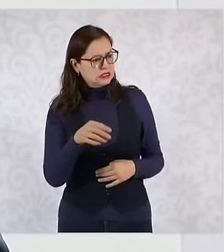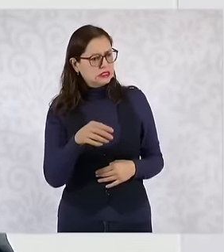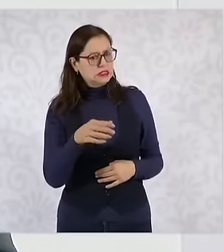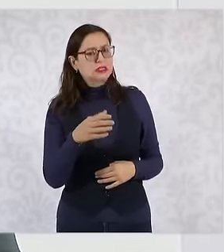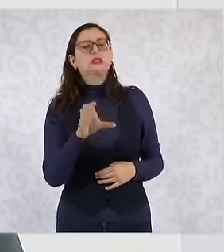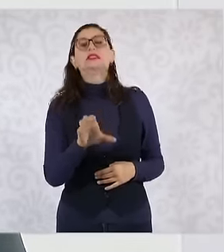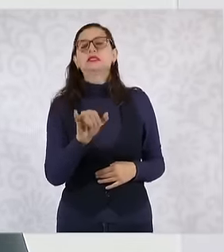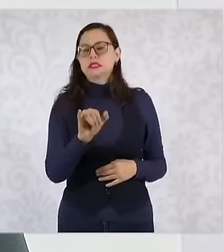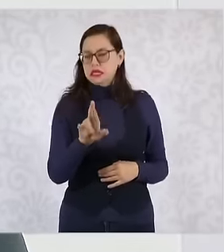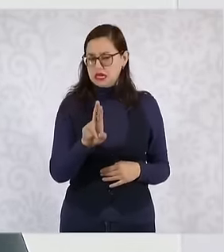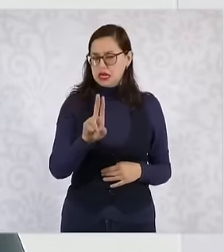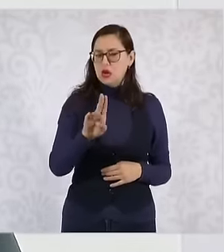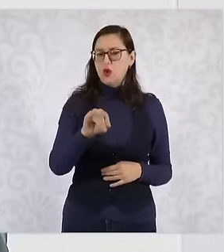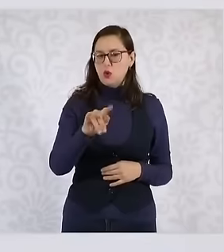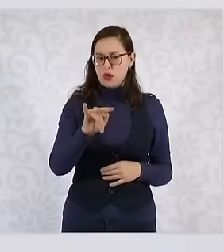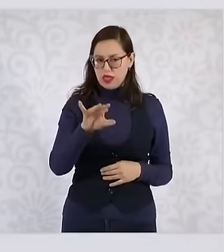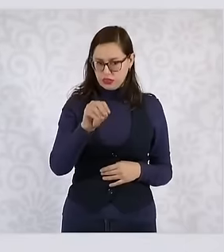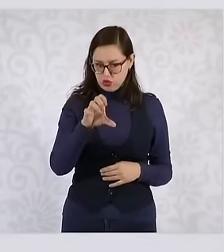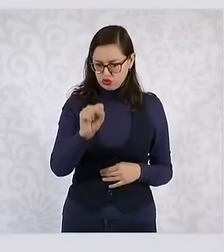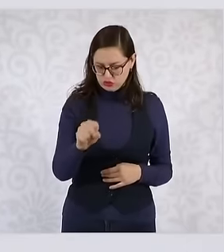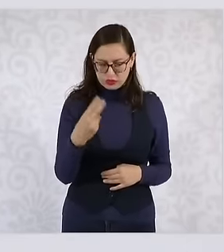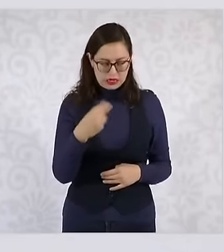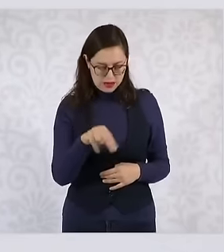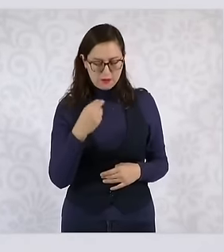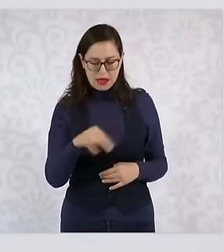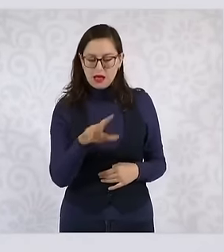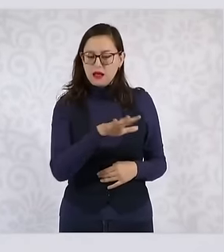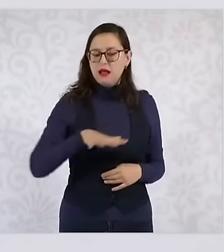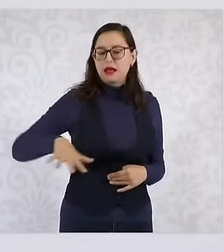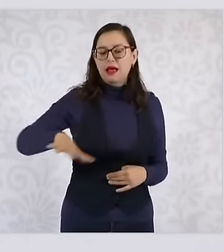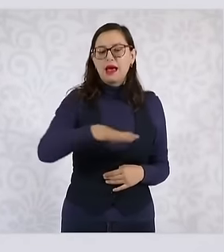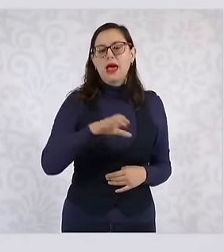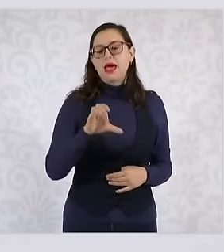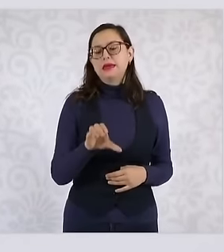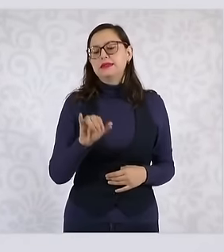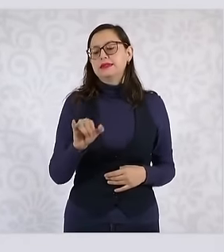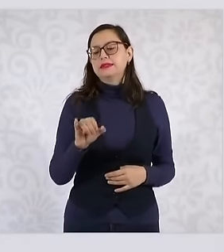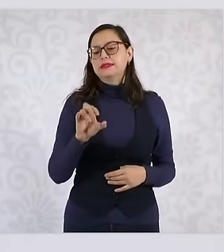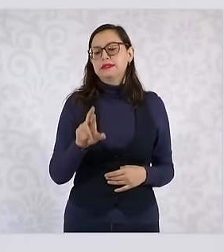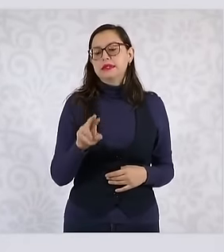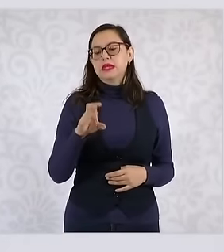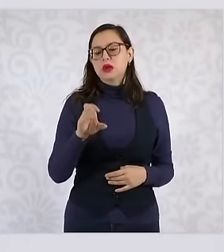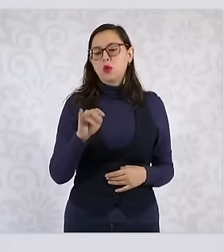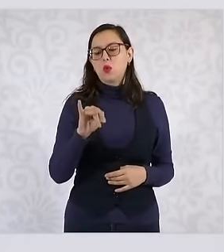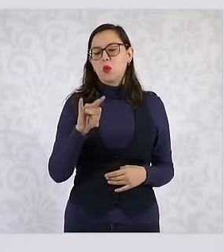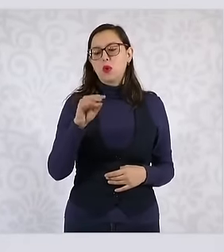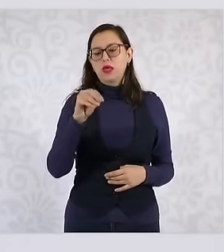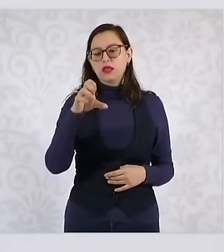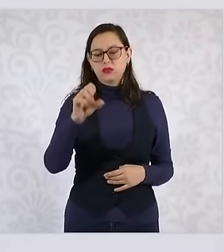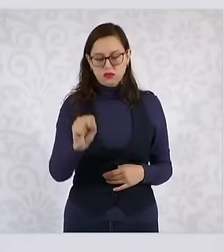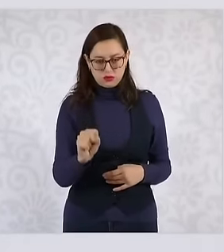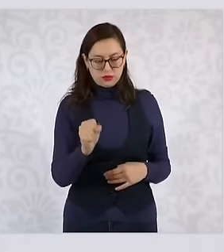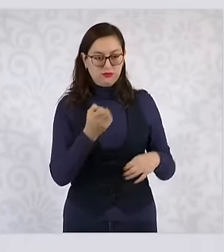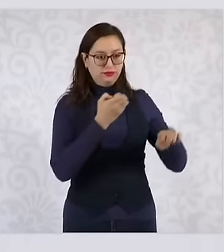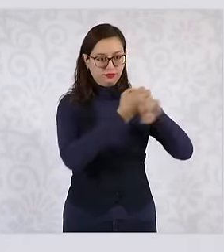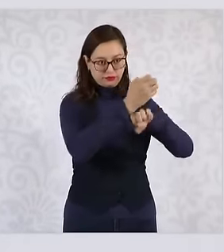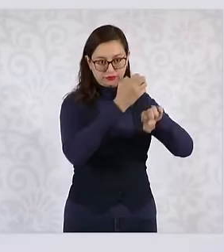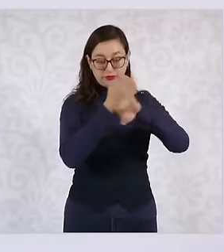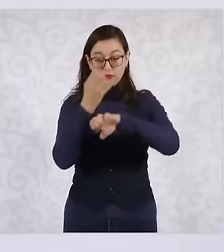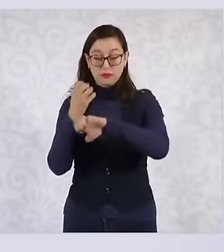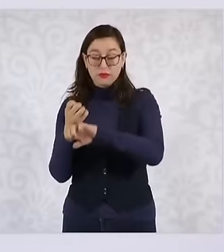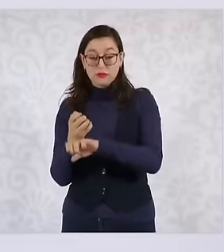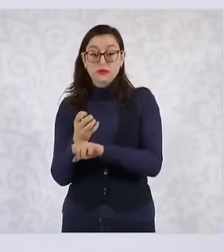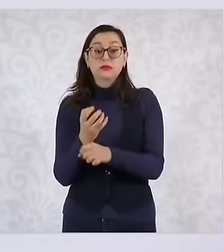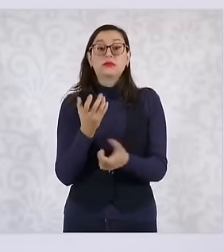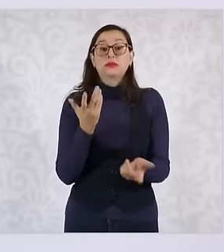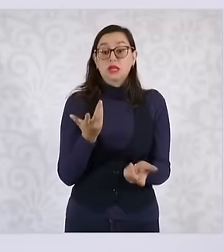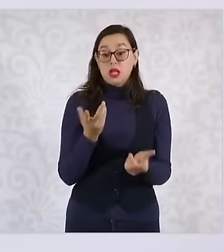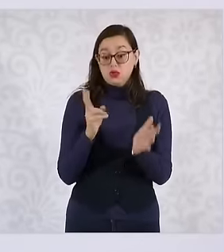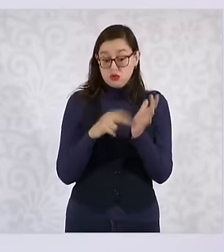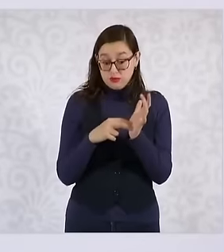circuits that are by state, half of them are first and the other half are elects in the 27th and